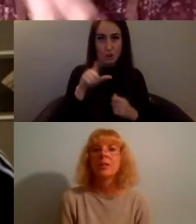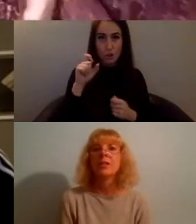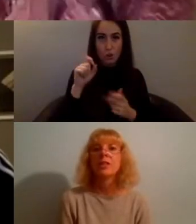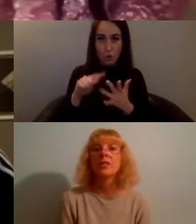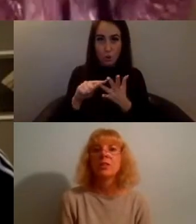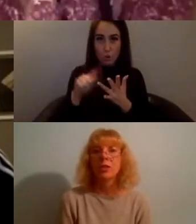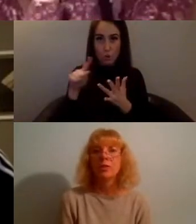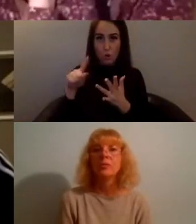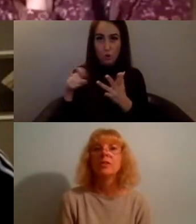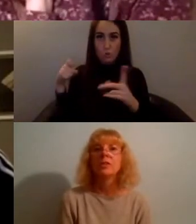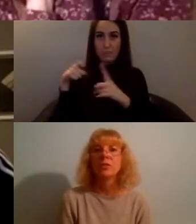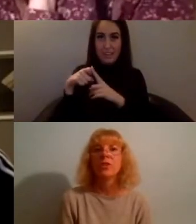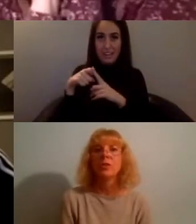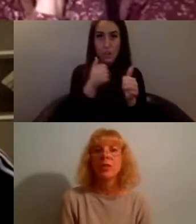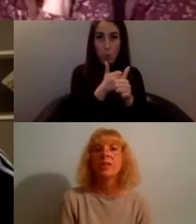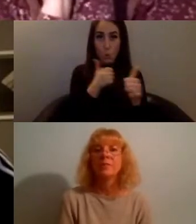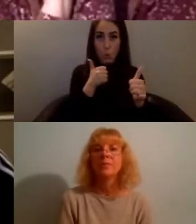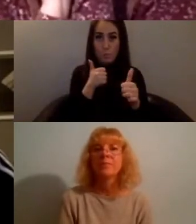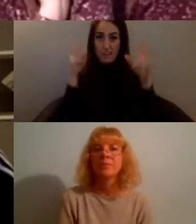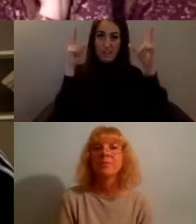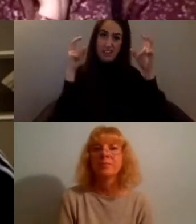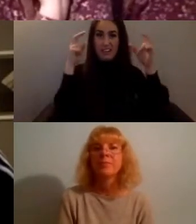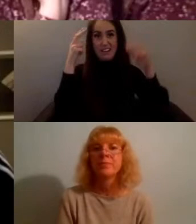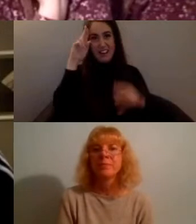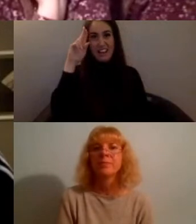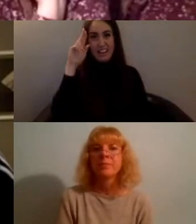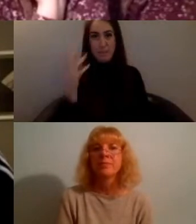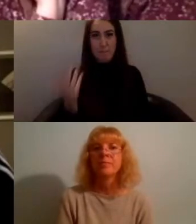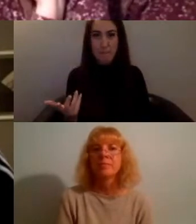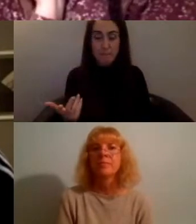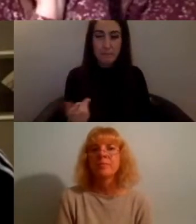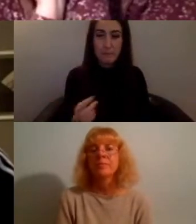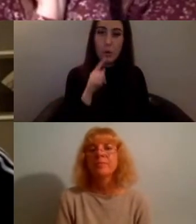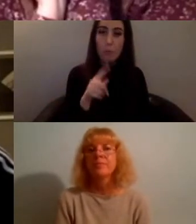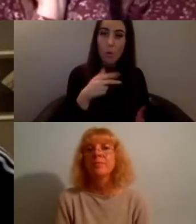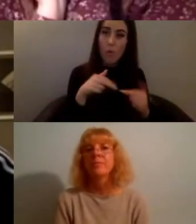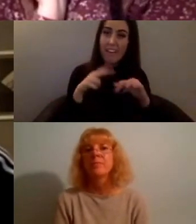the creative tech community and so do get in touch if you have ideas or suggestions